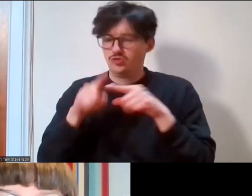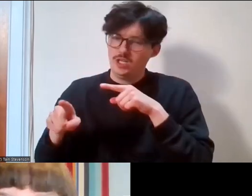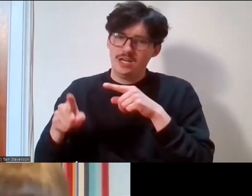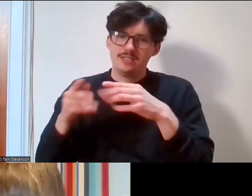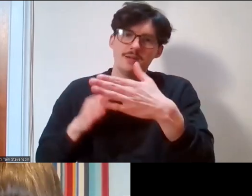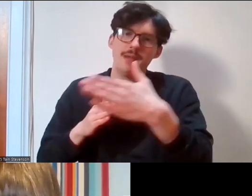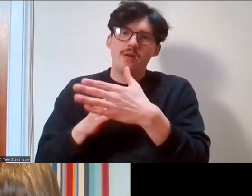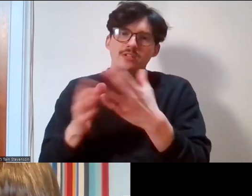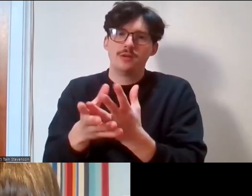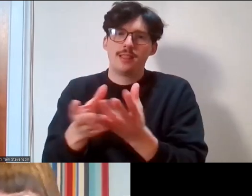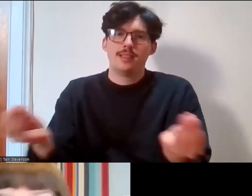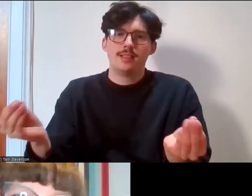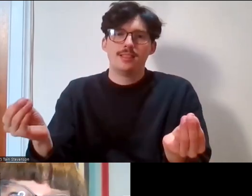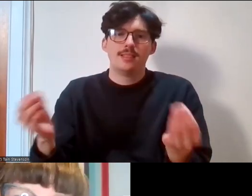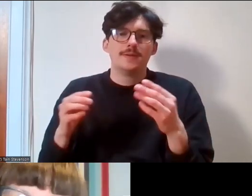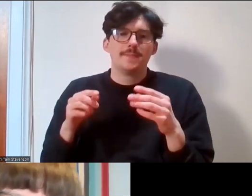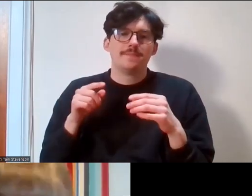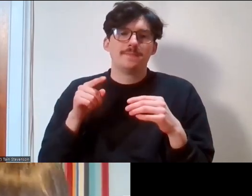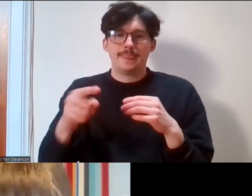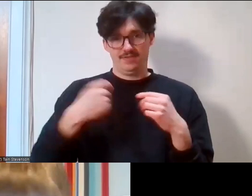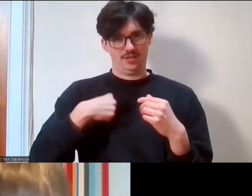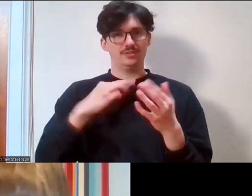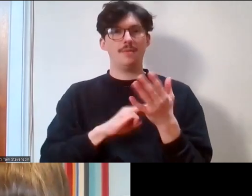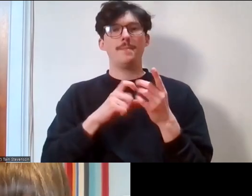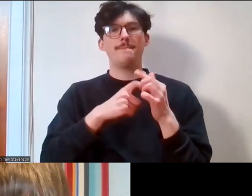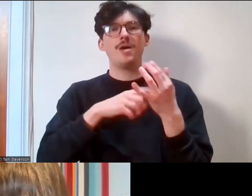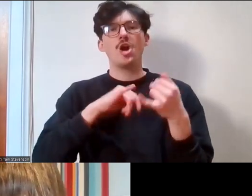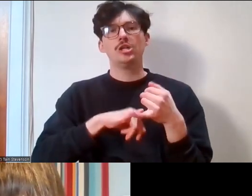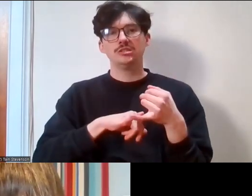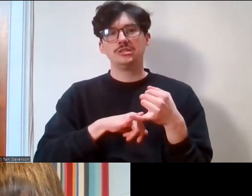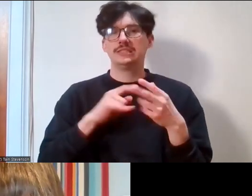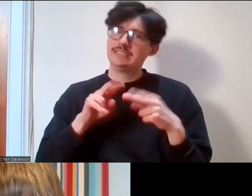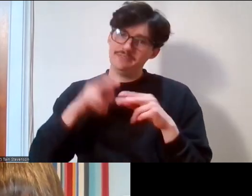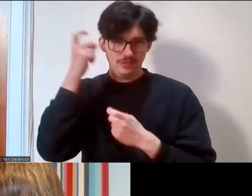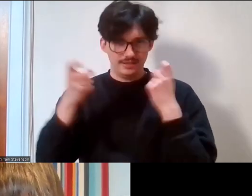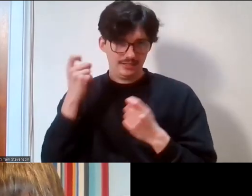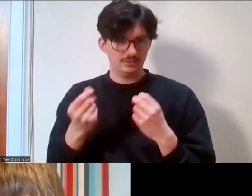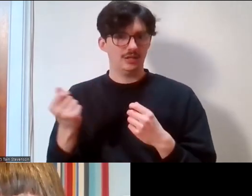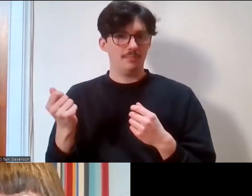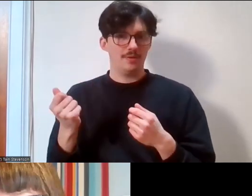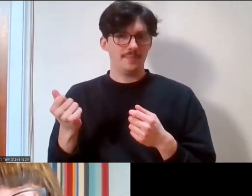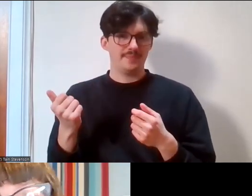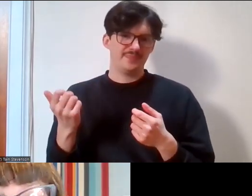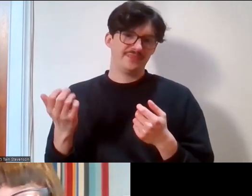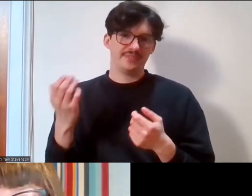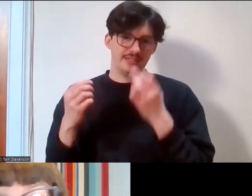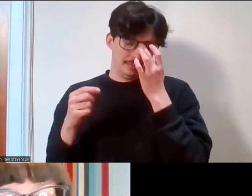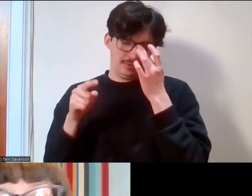working class people, for us muckers, for which I am one, you know those process changes,